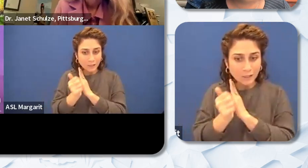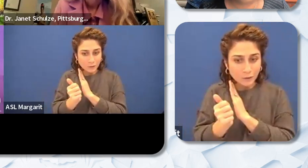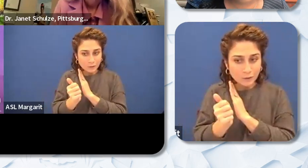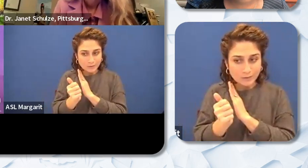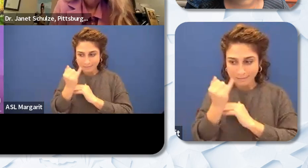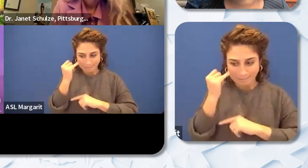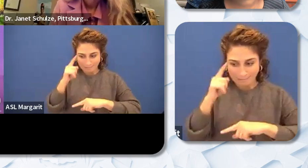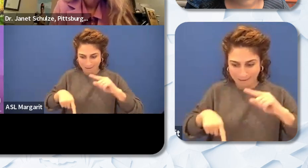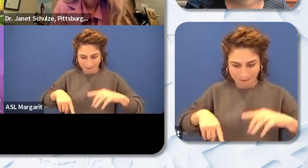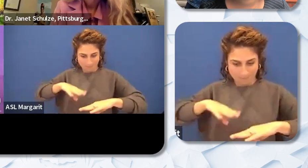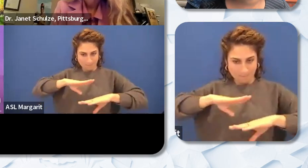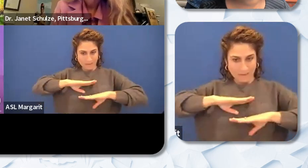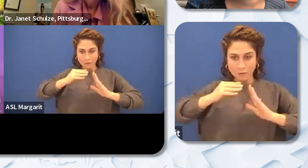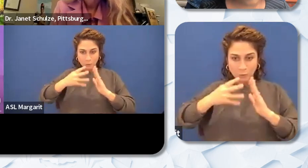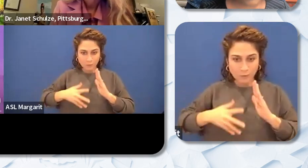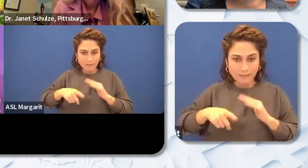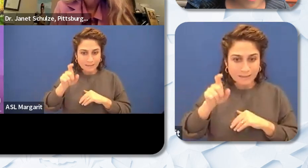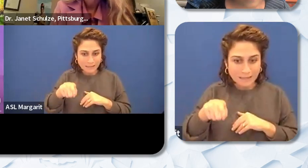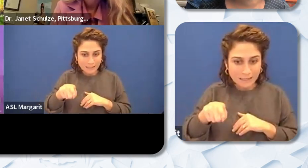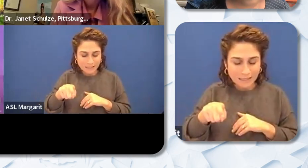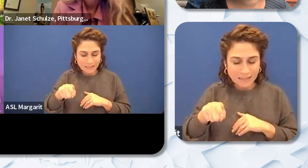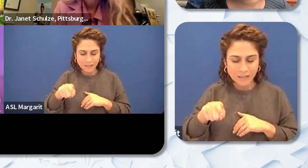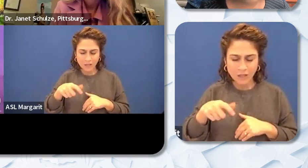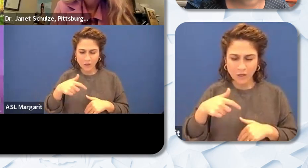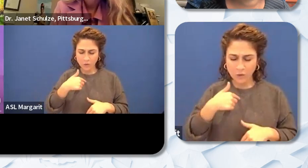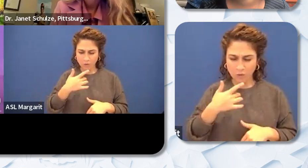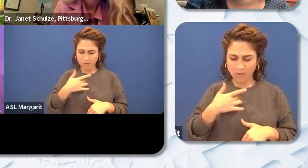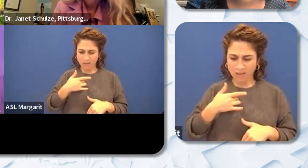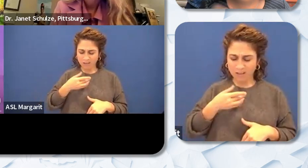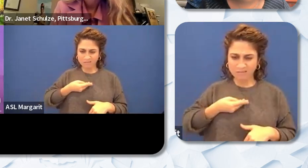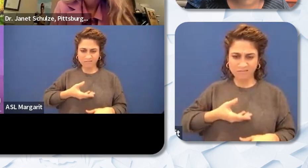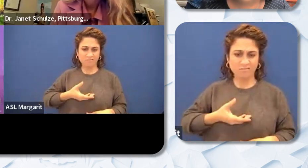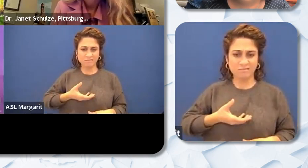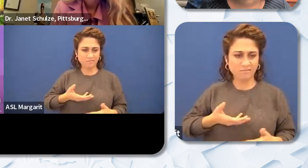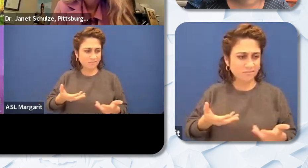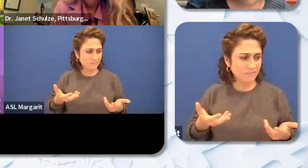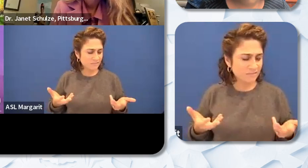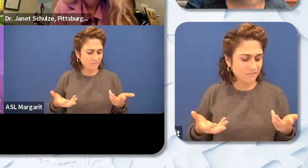of all the students you know it's yourself and you feel inadequate. So giving them the you know the